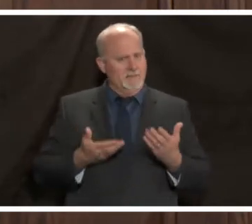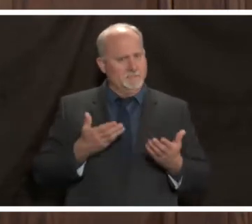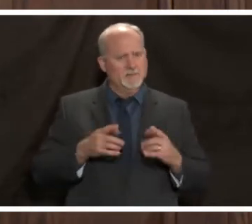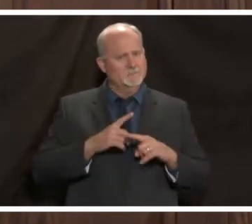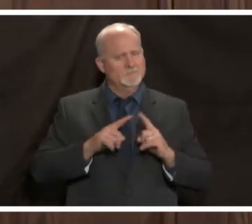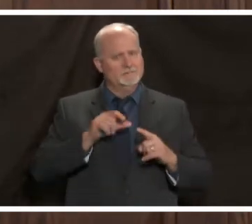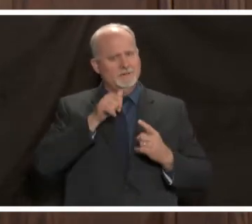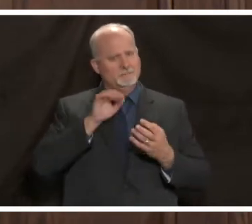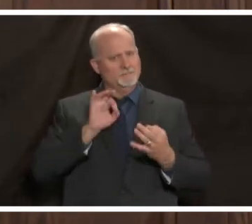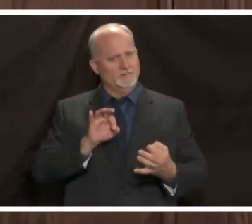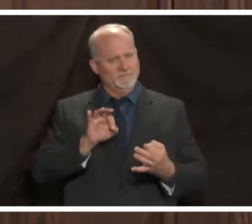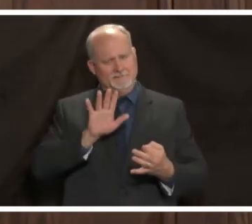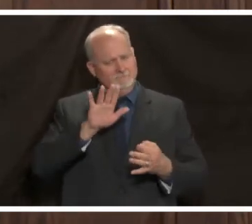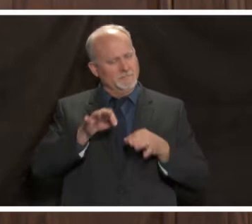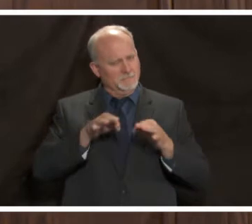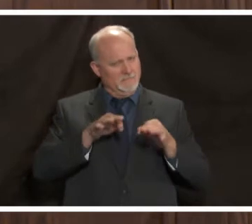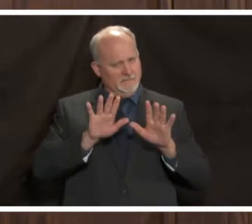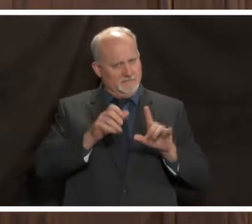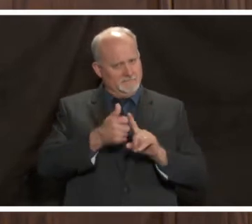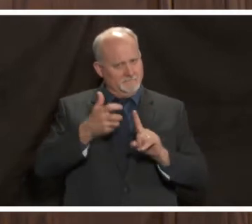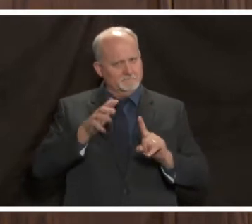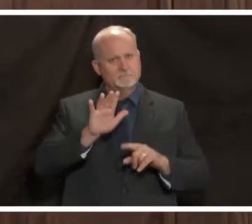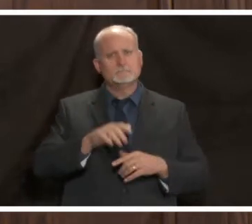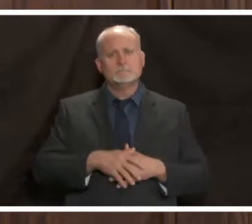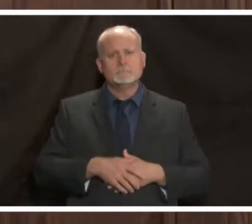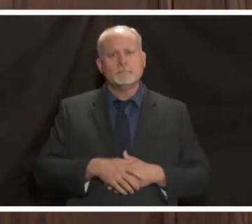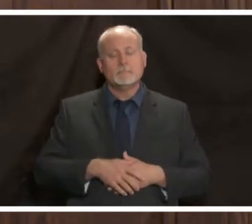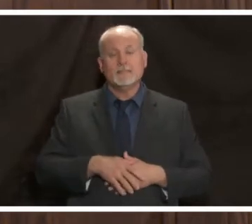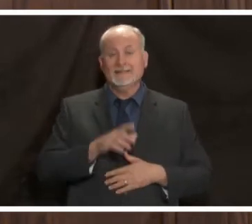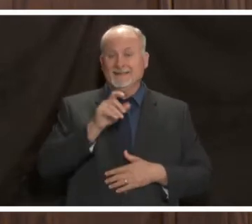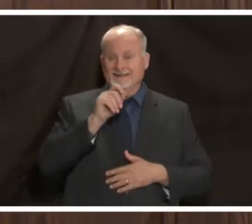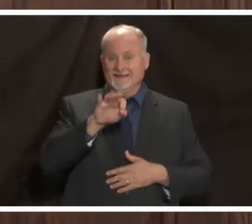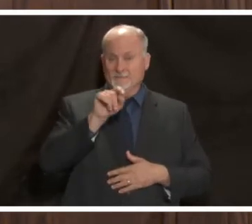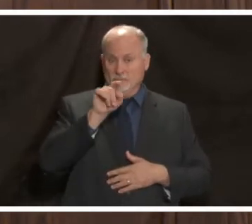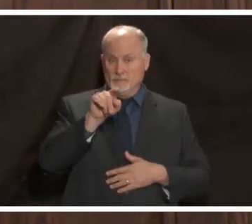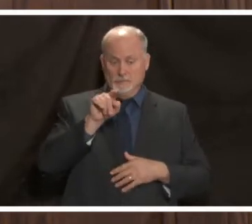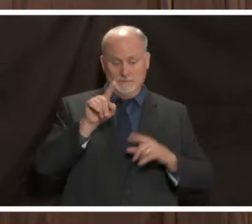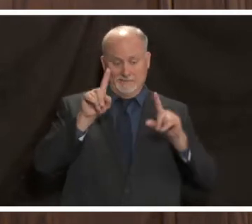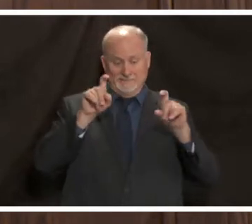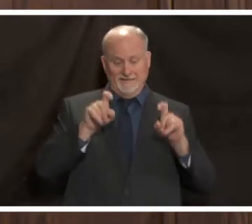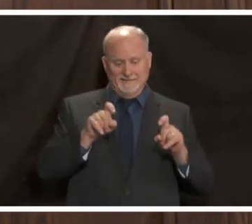so let me dig into the weeds a little bit if we get a test it's usually a nasal swab